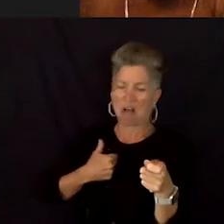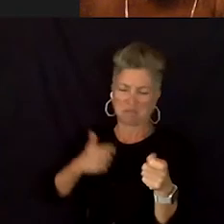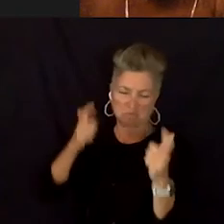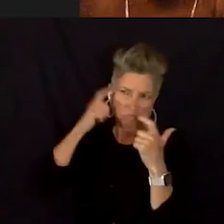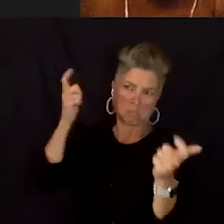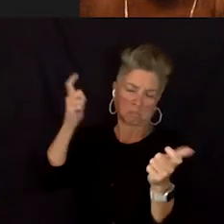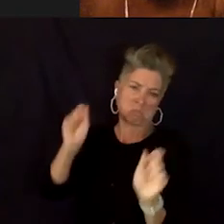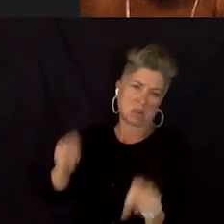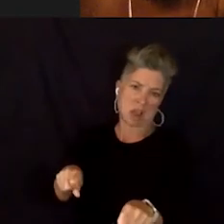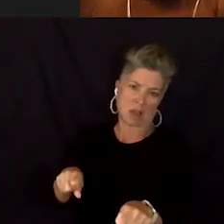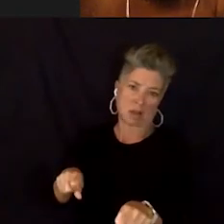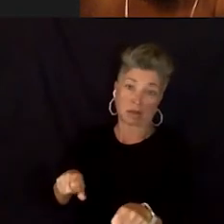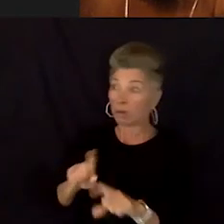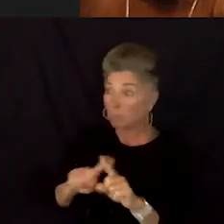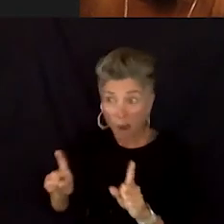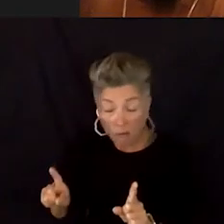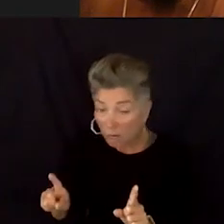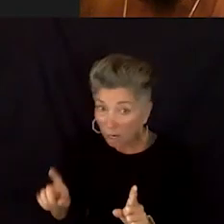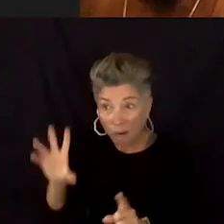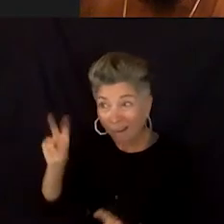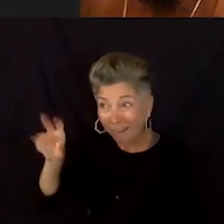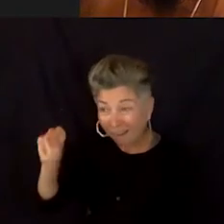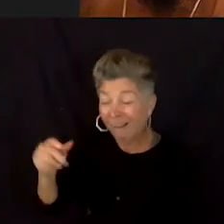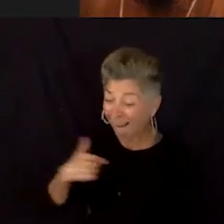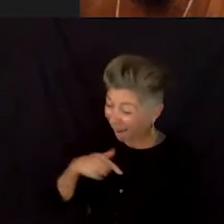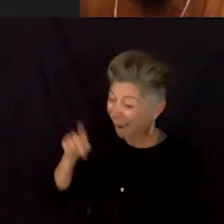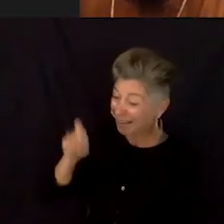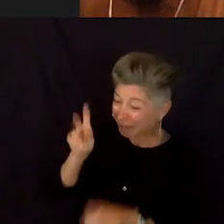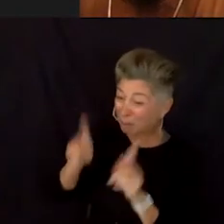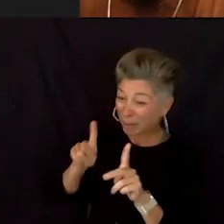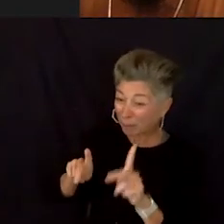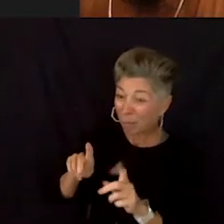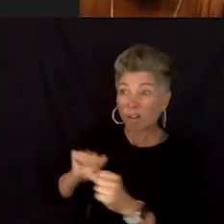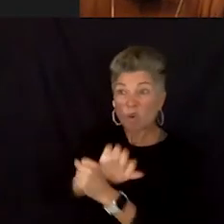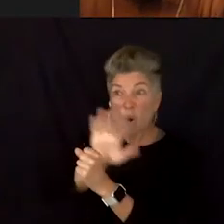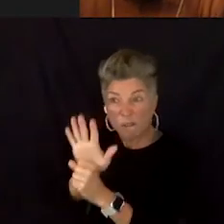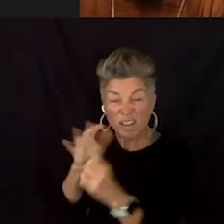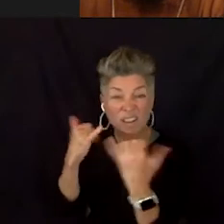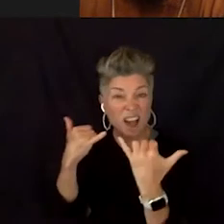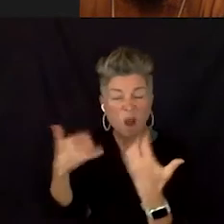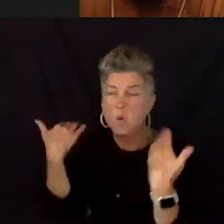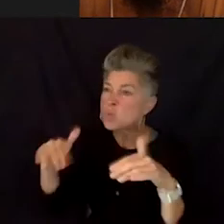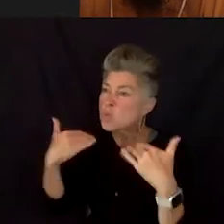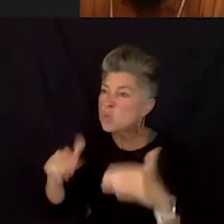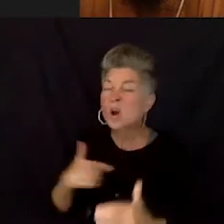that you need, I need people. I miss hugging people, I miss, you know, not wanting to be,